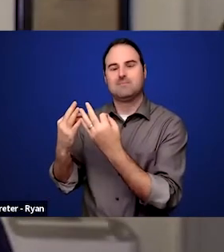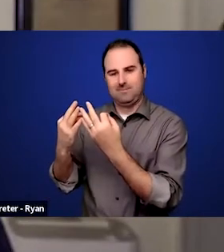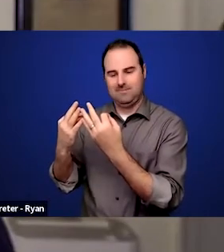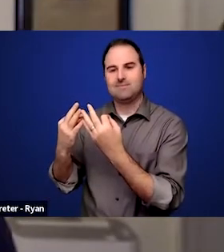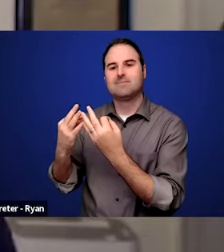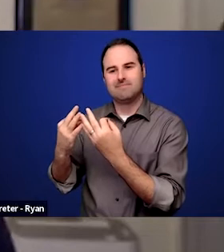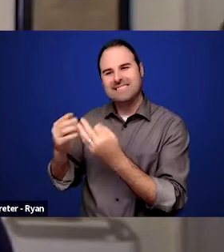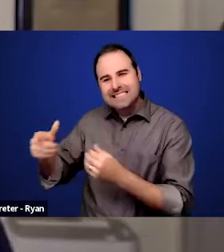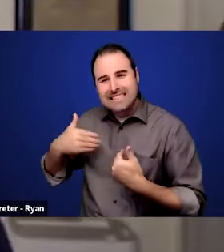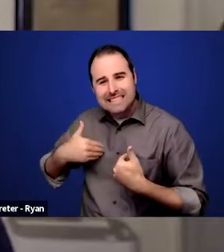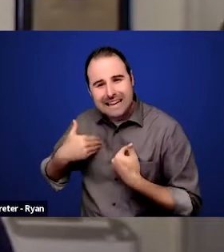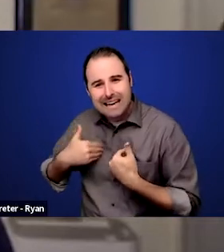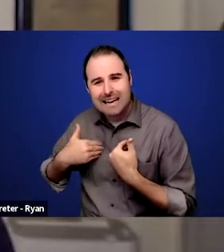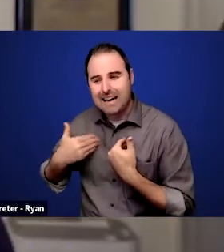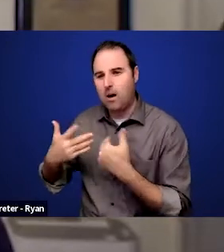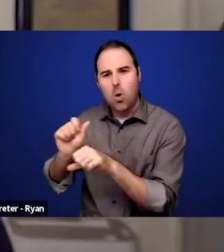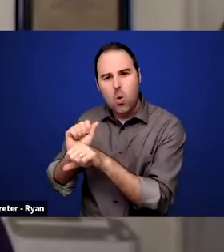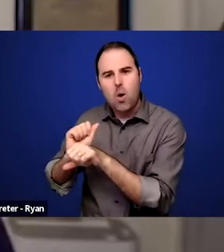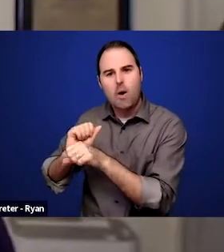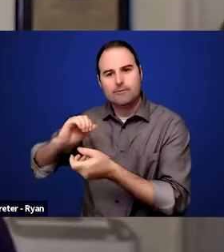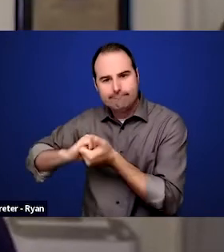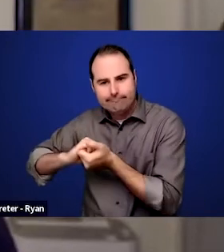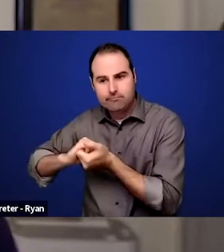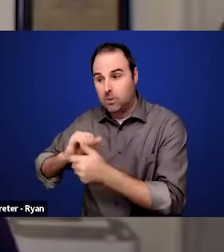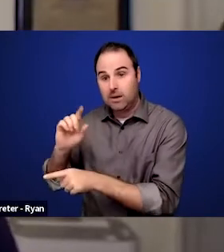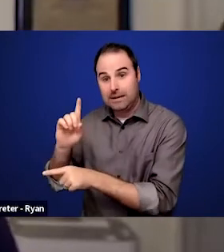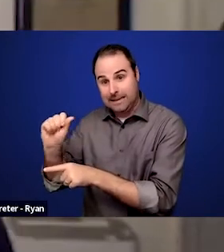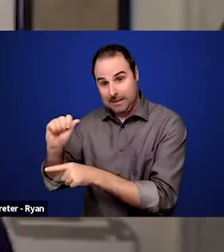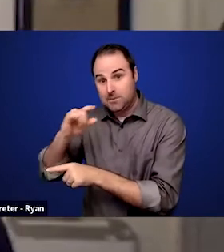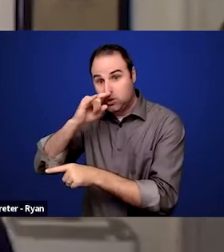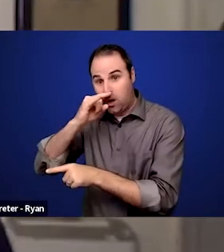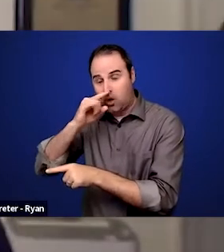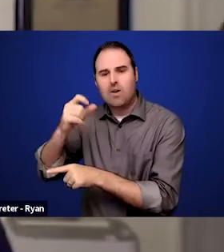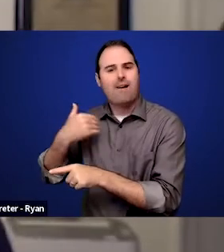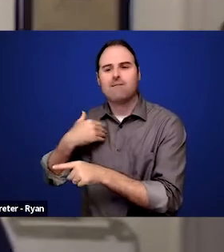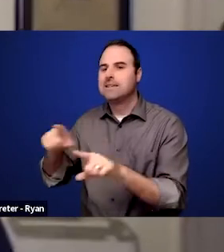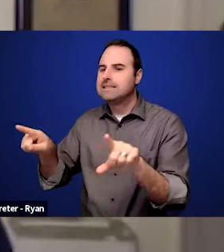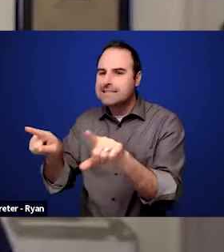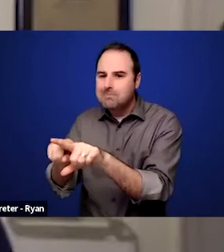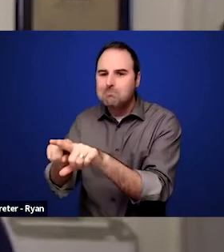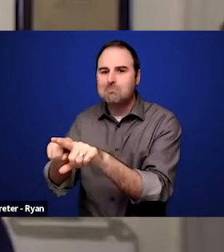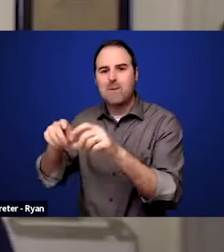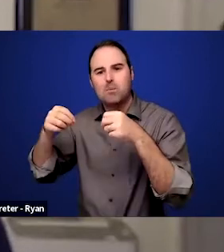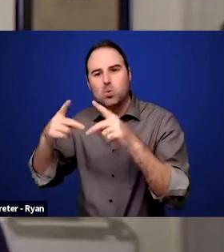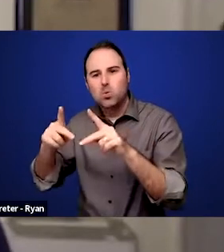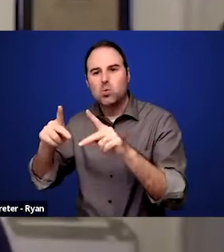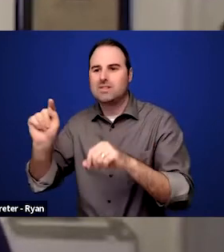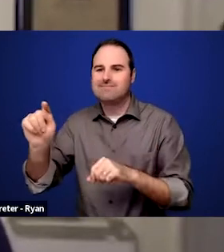that your disabled child should have the same opportunities as your non-disabled child or cousin